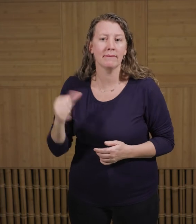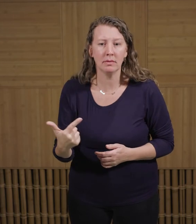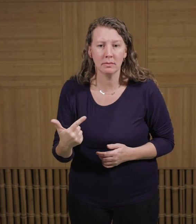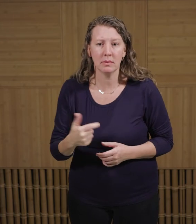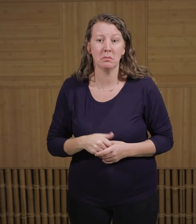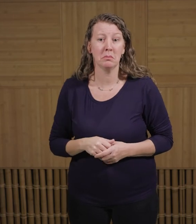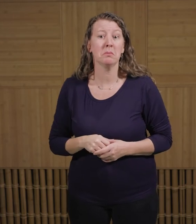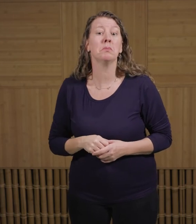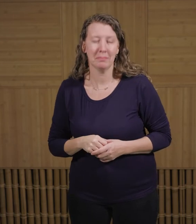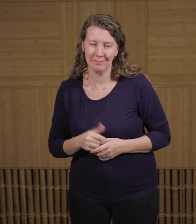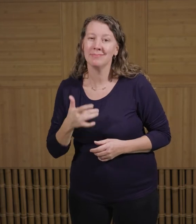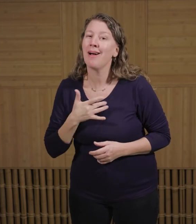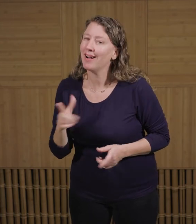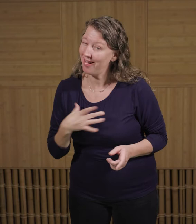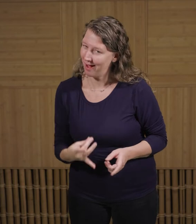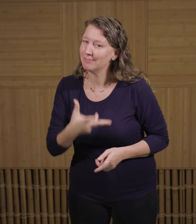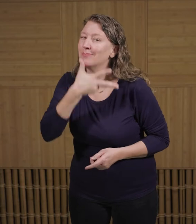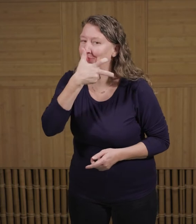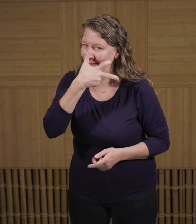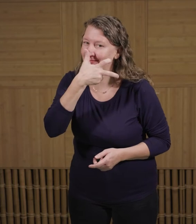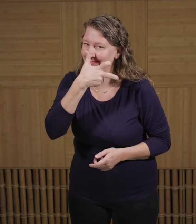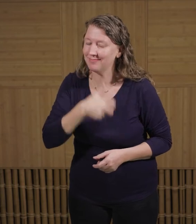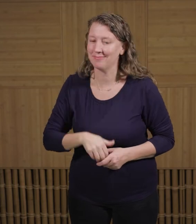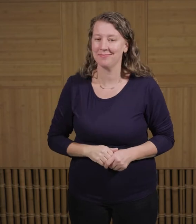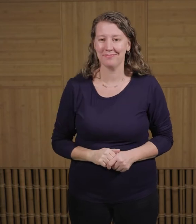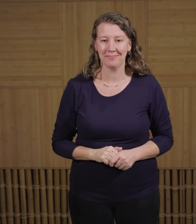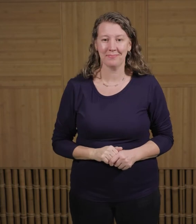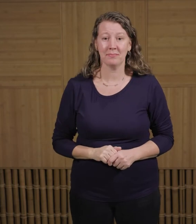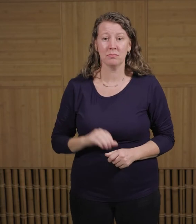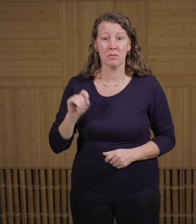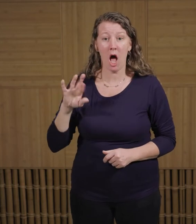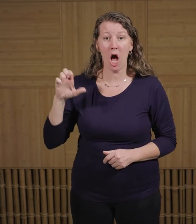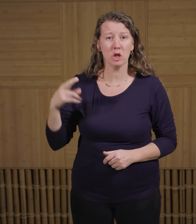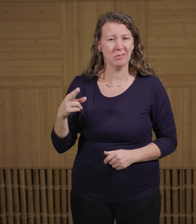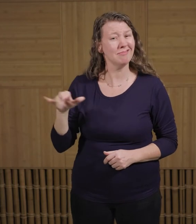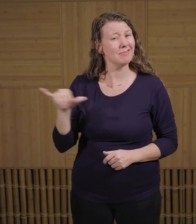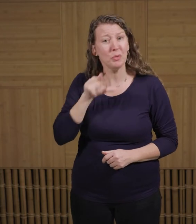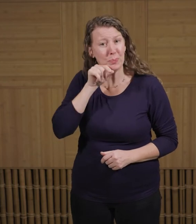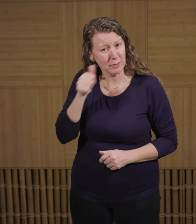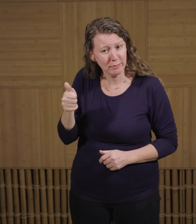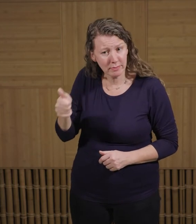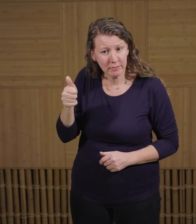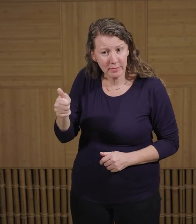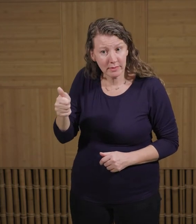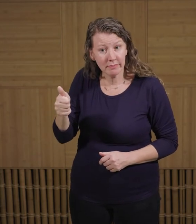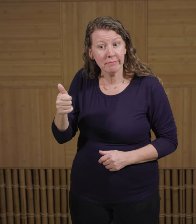and they'll also occasionally eat insects and locusts. Ostriches are birds and like birds, they are covered in feathers.